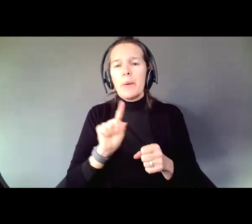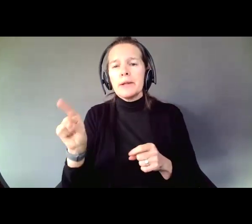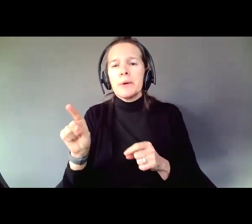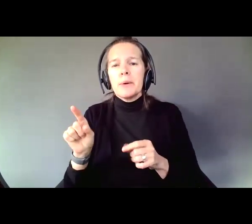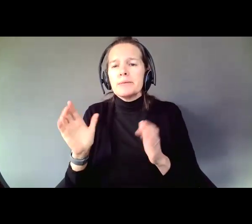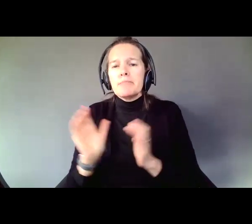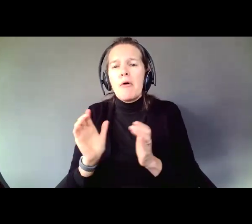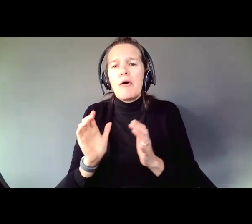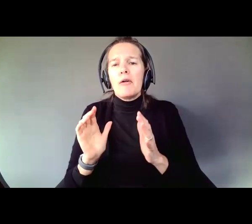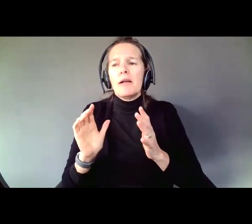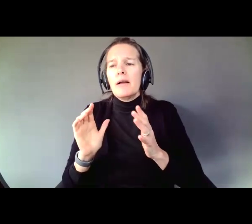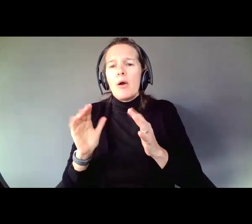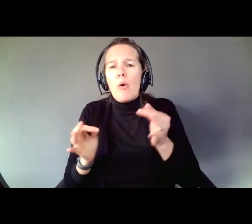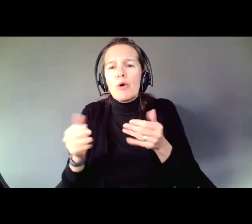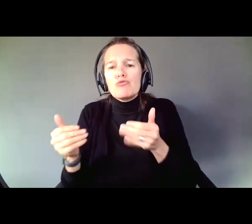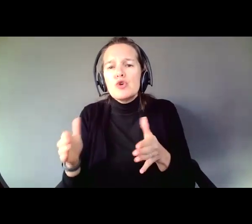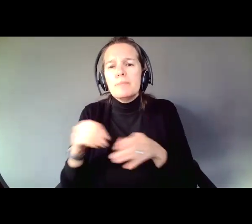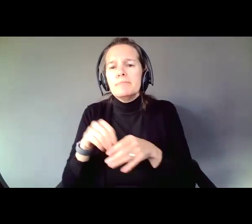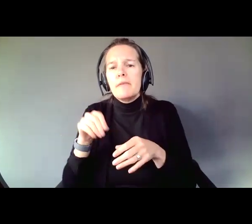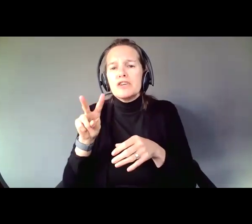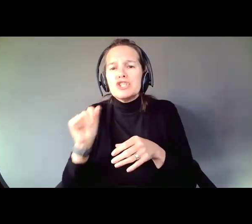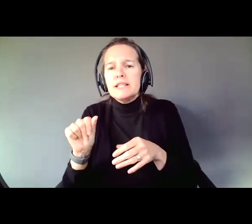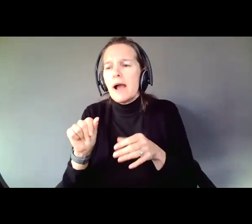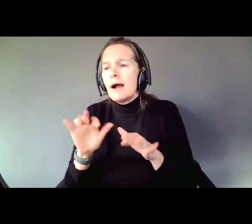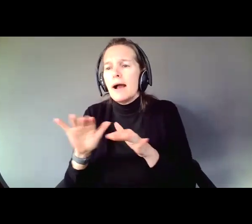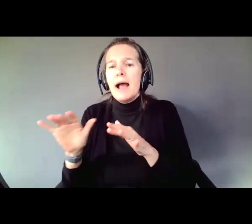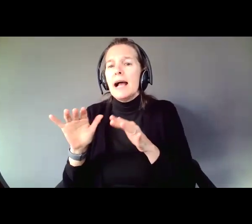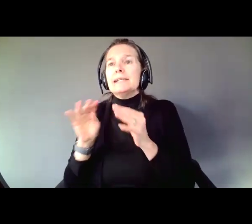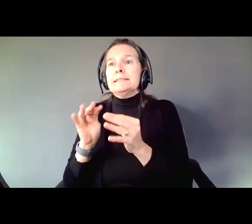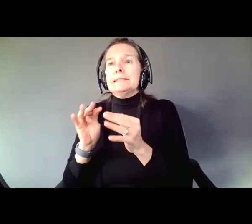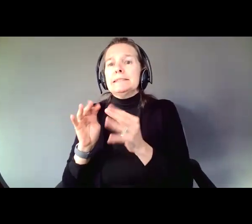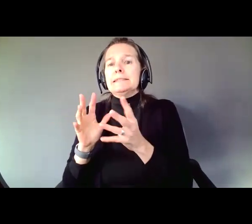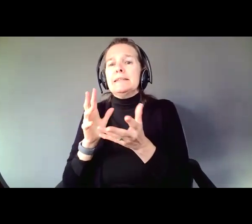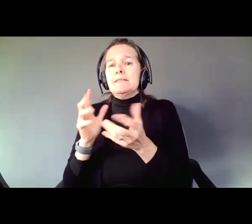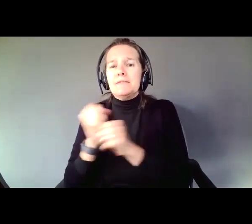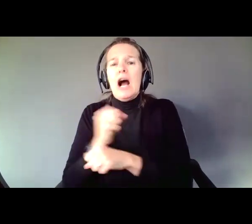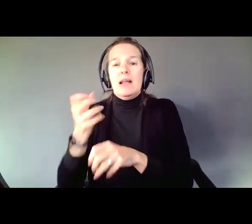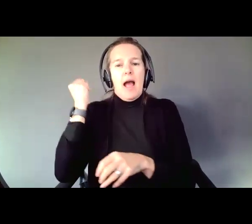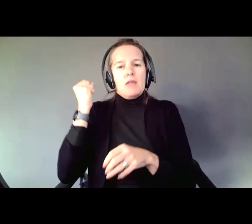Virginia, and won her rights back even though she lost them a year before because someone